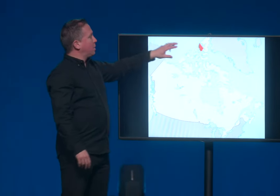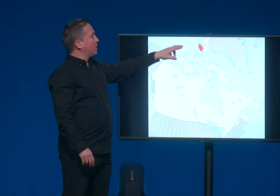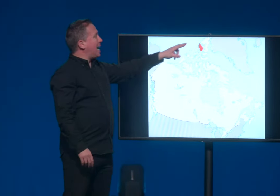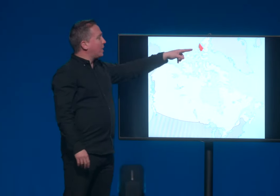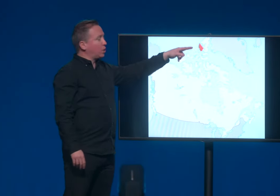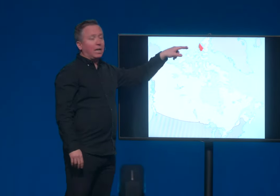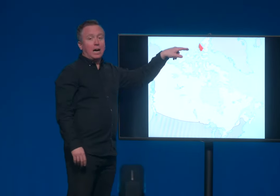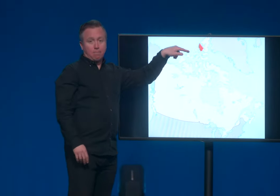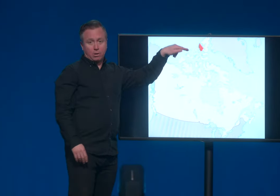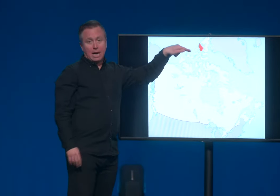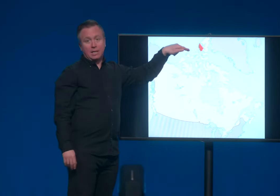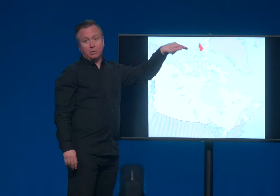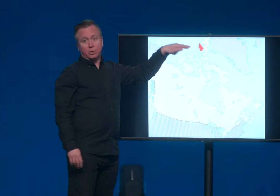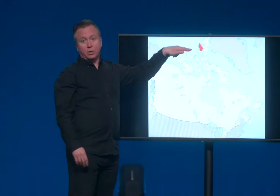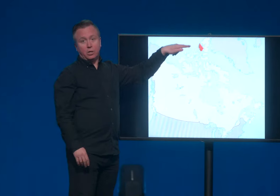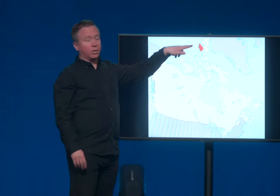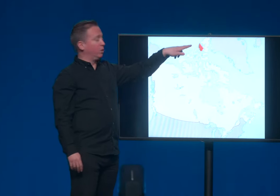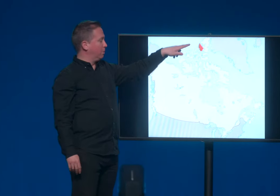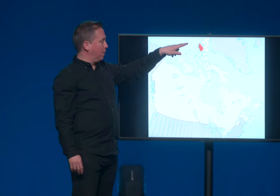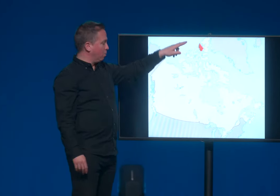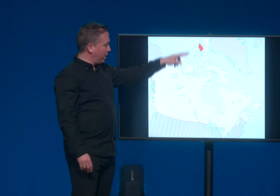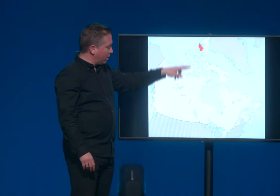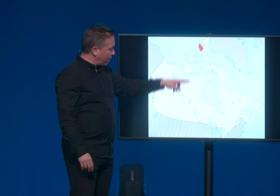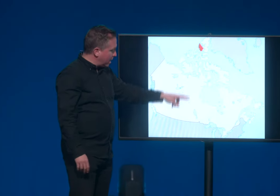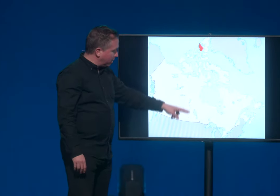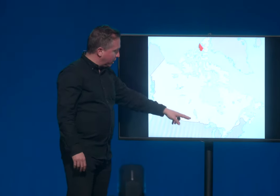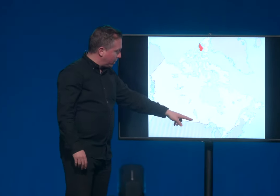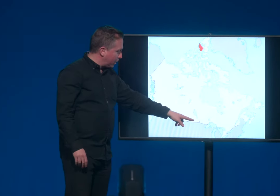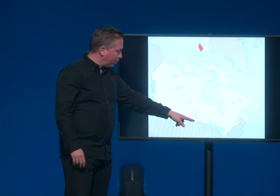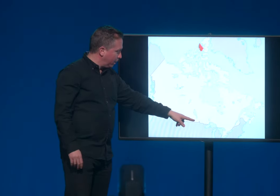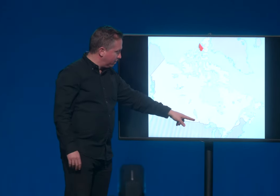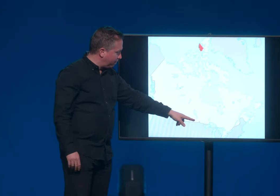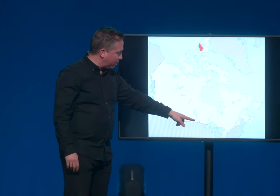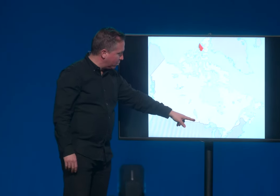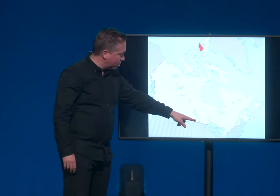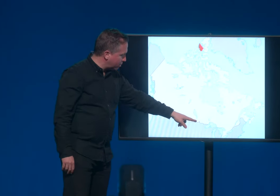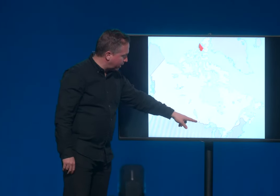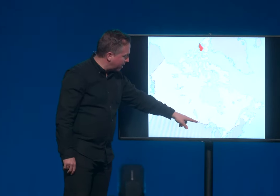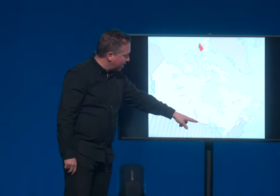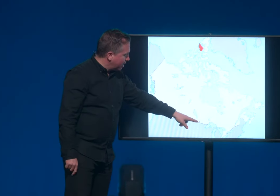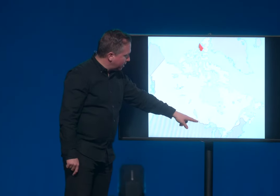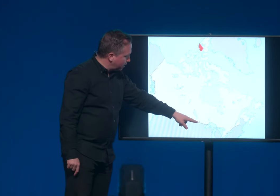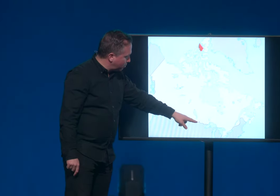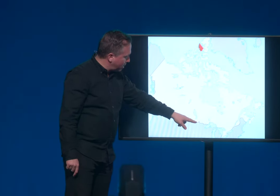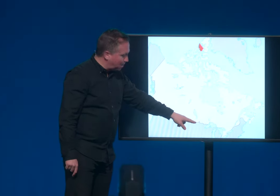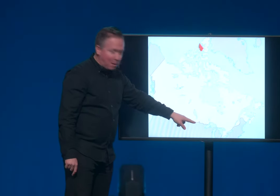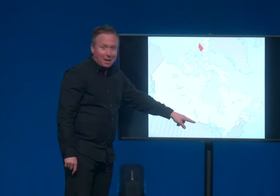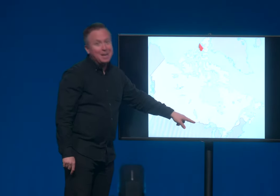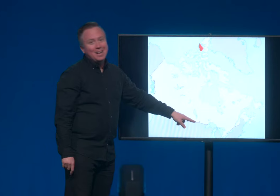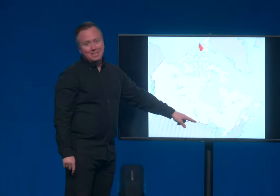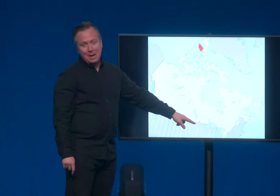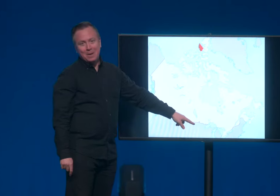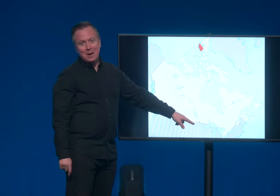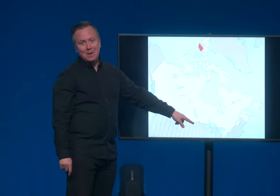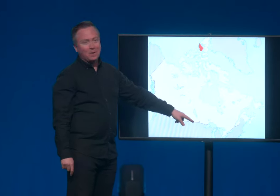This is Axel Heiberg Island, which this article is about. We are way down here. We think we live in the far north. Okay, this is Winnipeg down here.